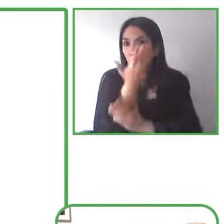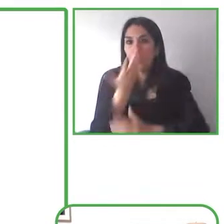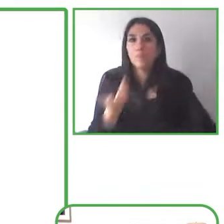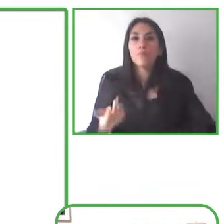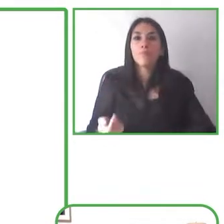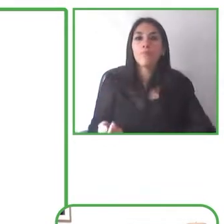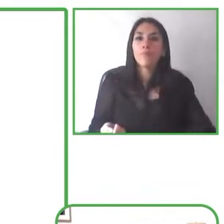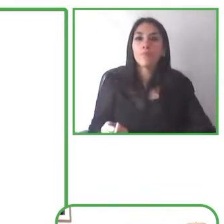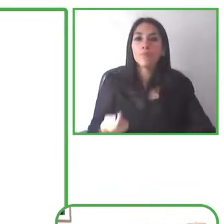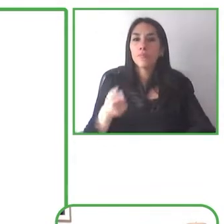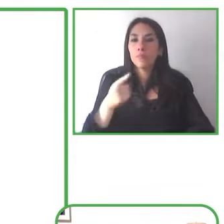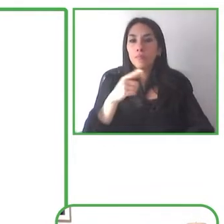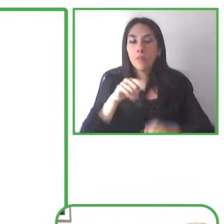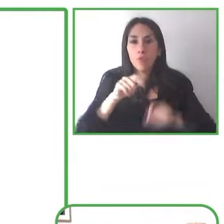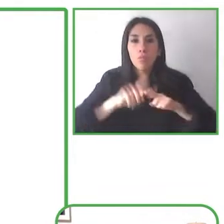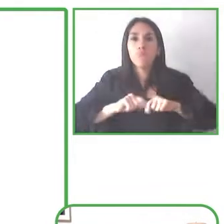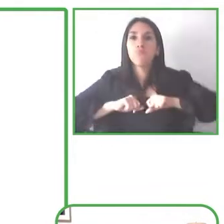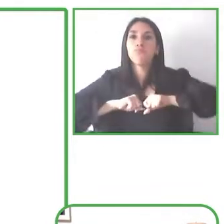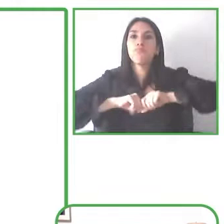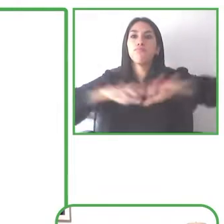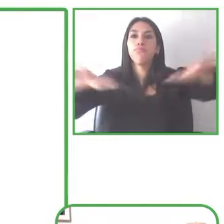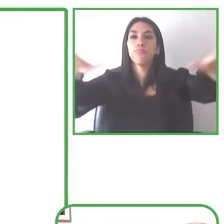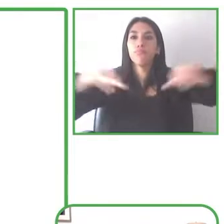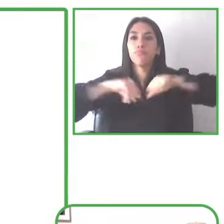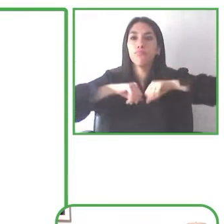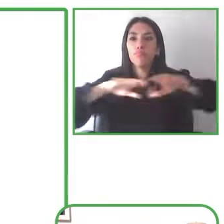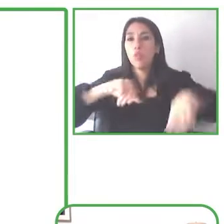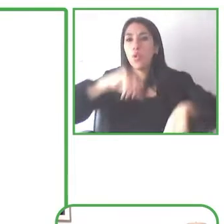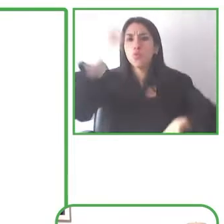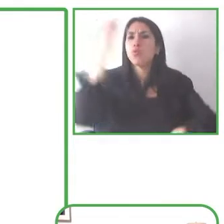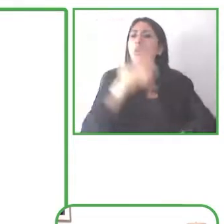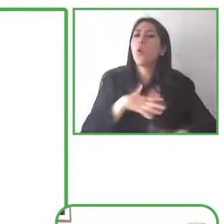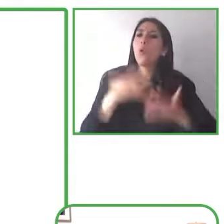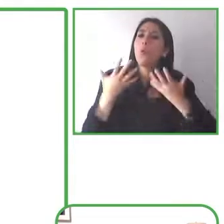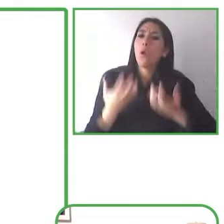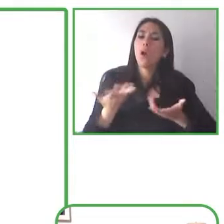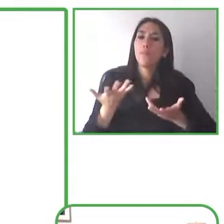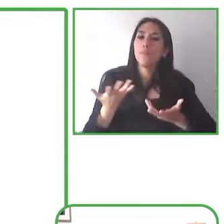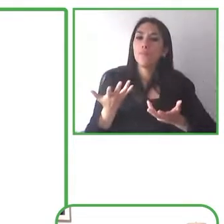motor and speech impairments now have two ways to control their phone using